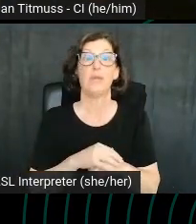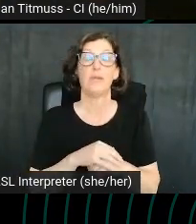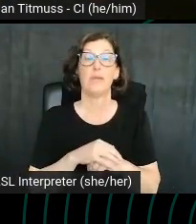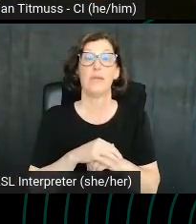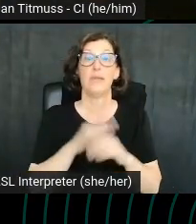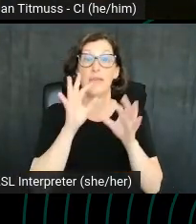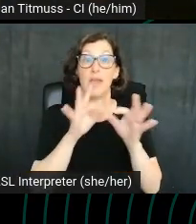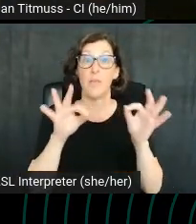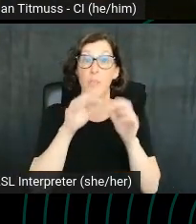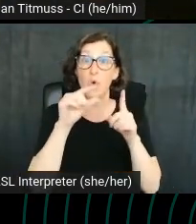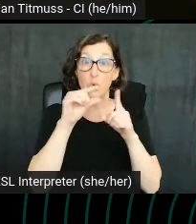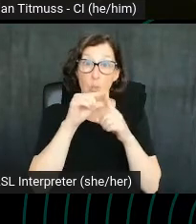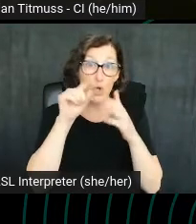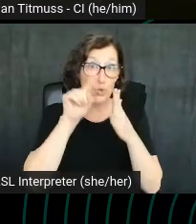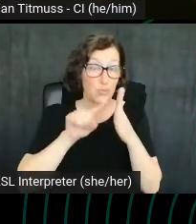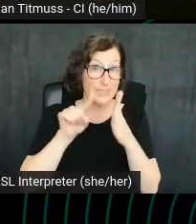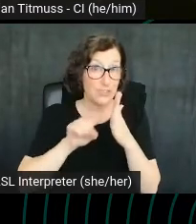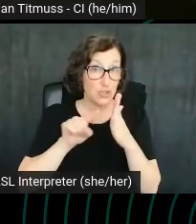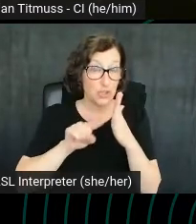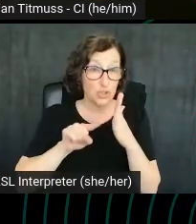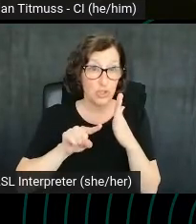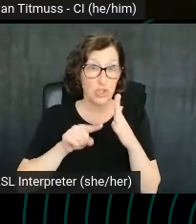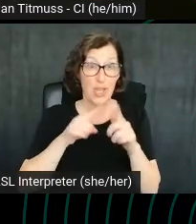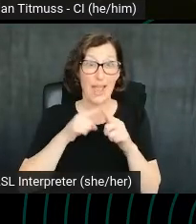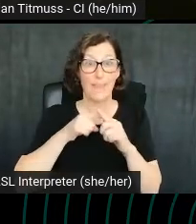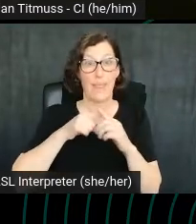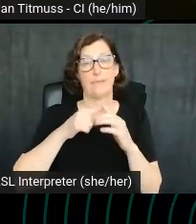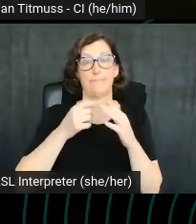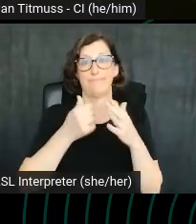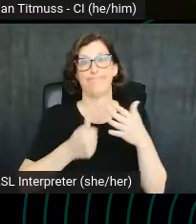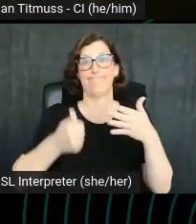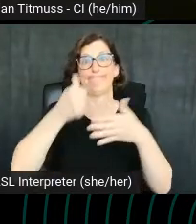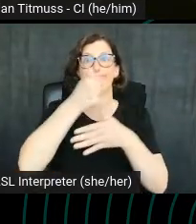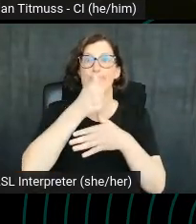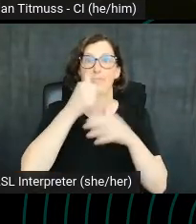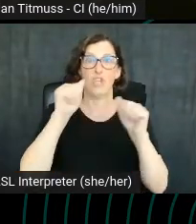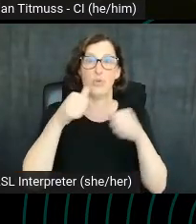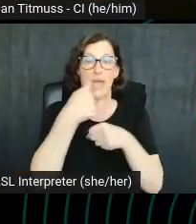research and then optimizations that you can make to your YouTube videos